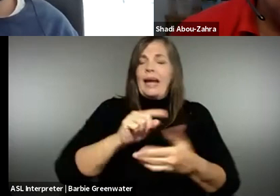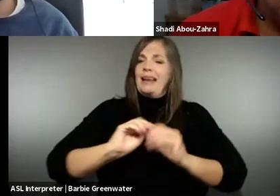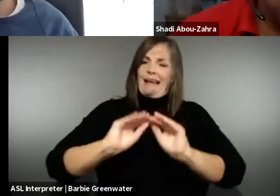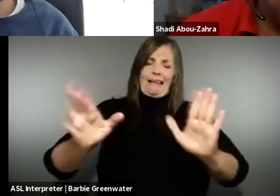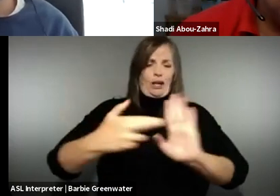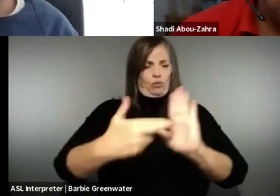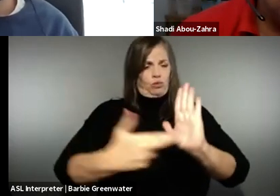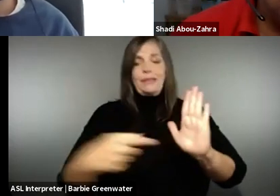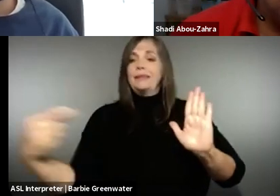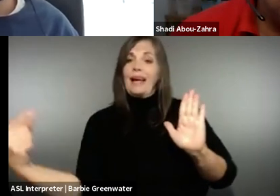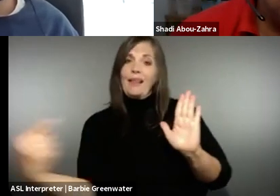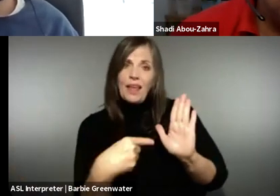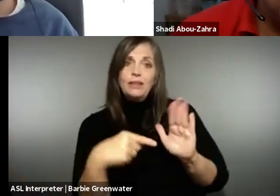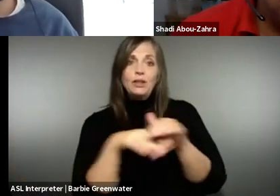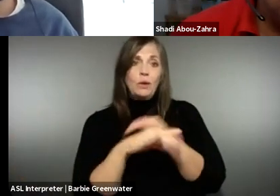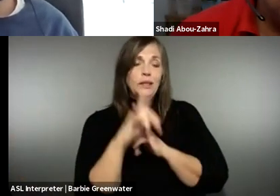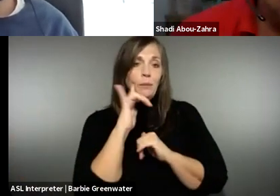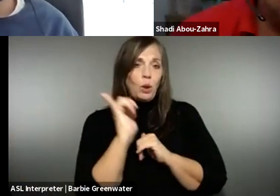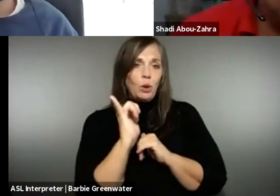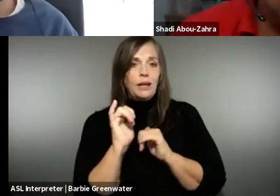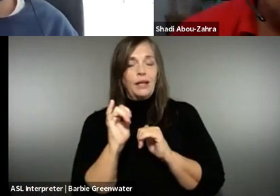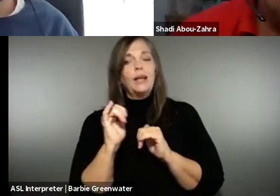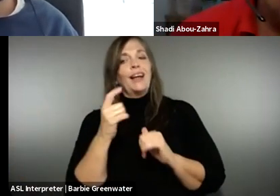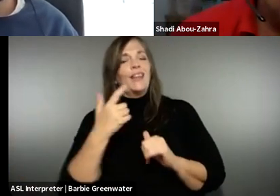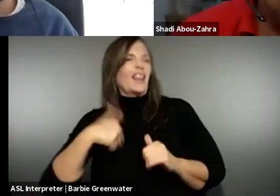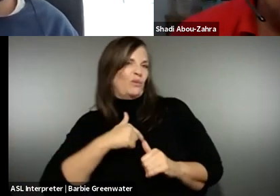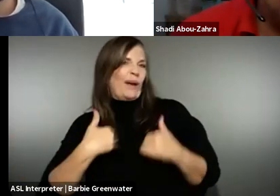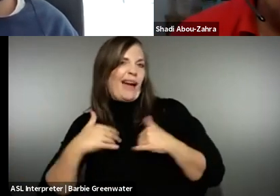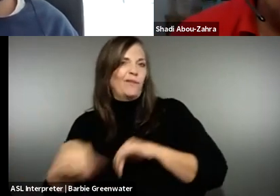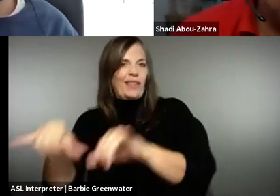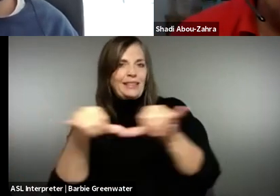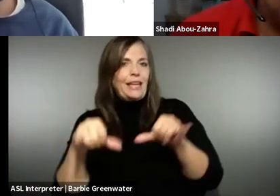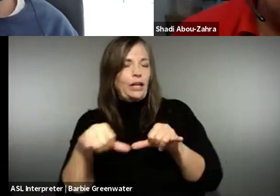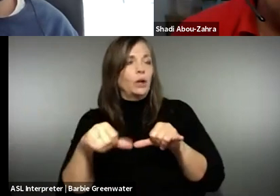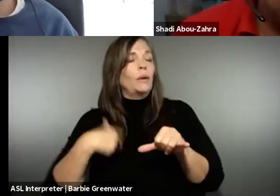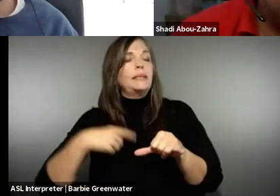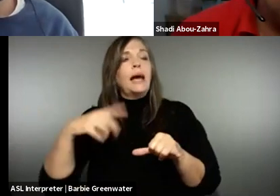is a deliberate tension there or an explicit tension there between having clear rules and saying this is what accessibility looks like, which is